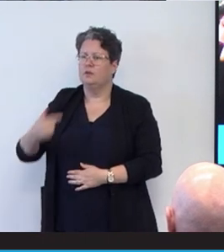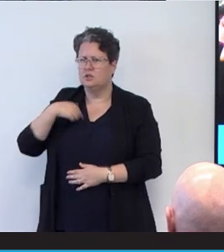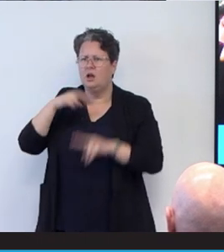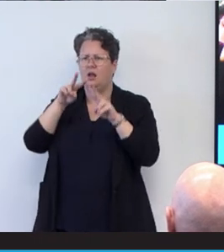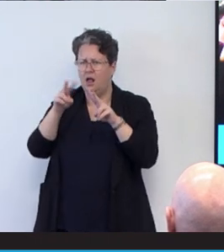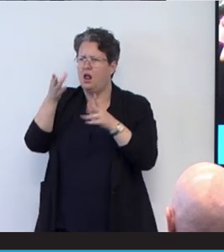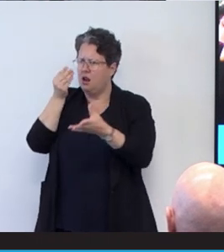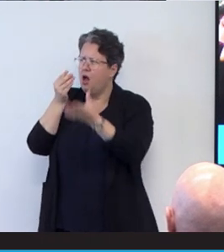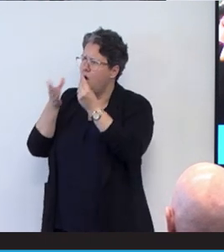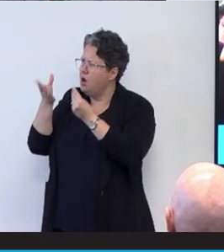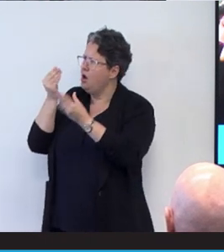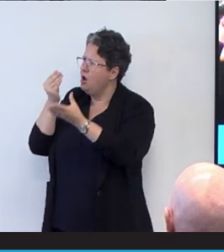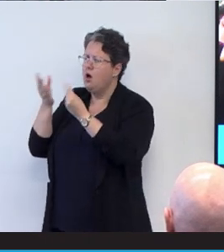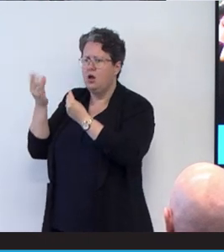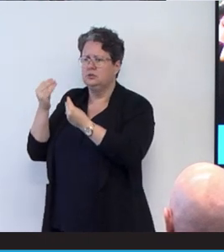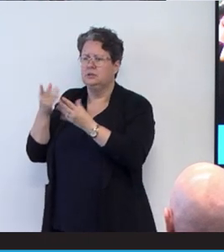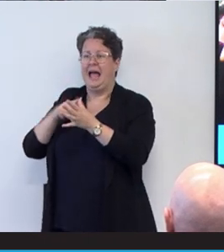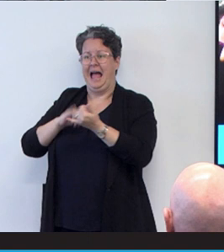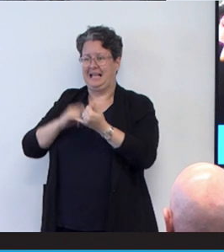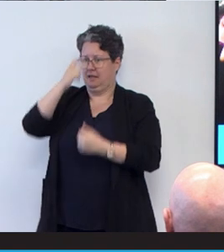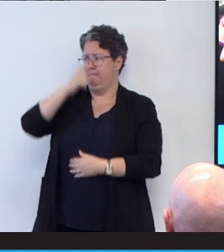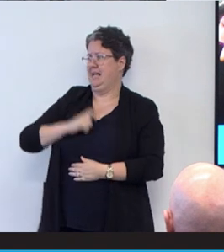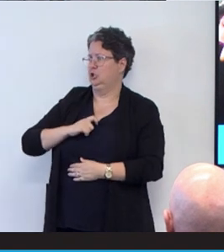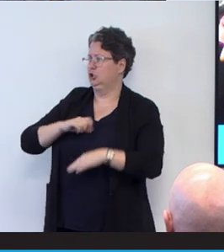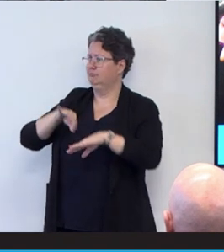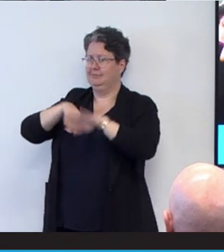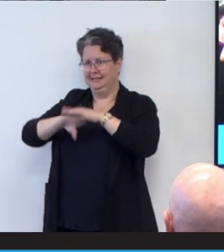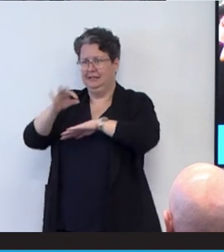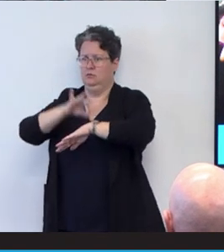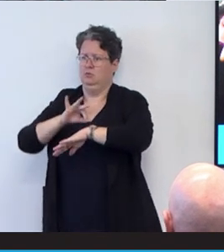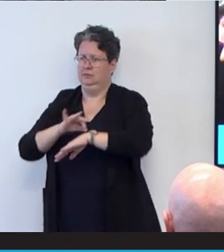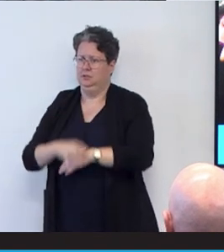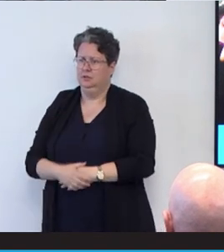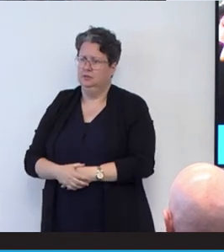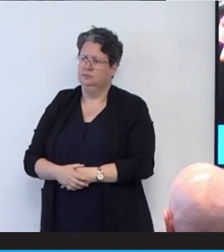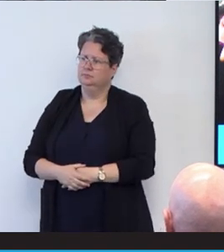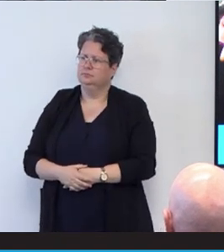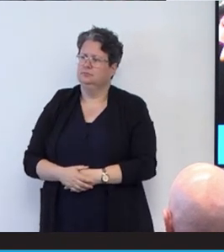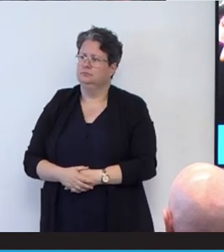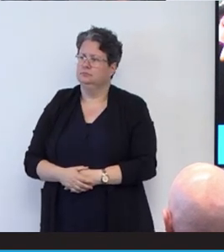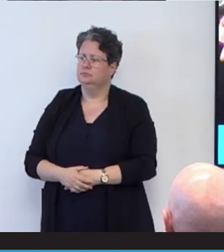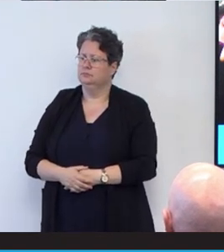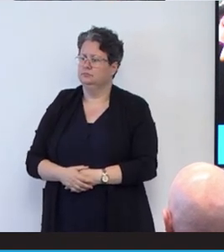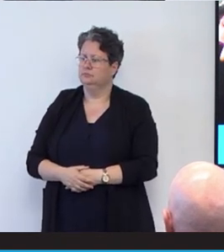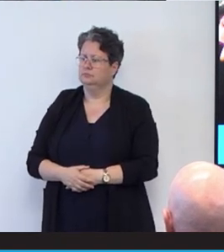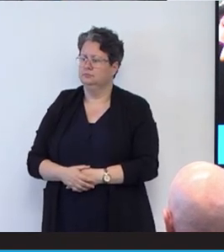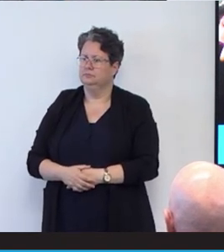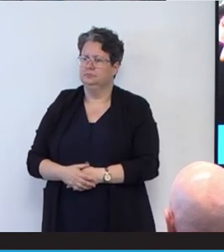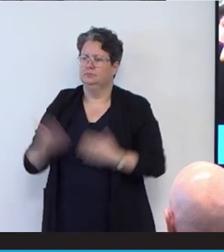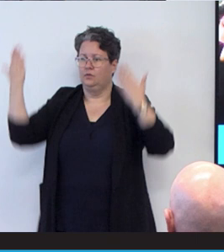was through my journey as a patient. You know, tonight I'm looking forward to going to work.